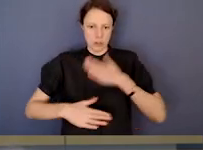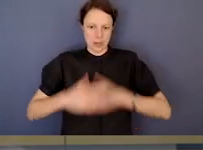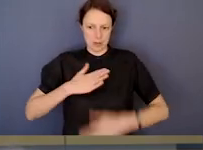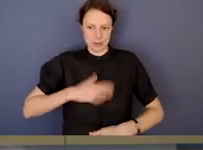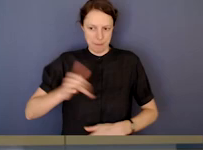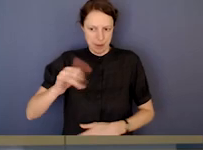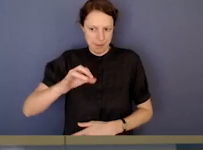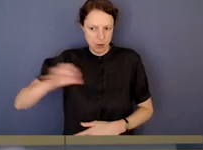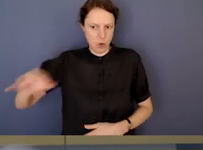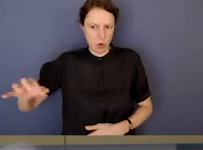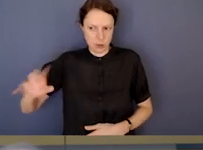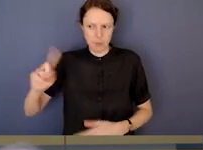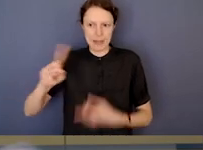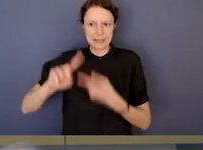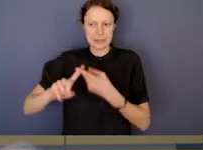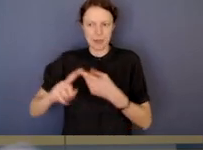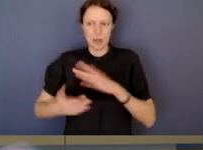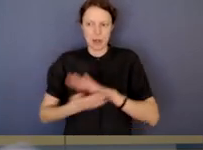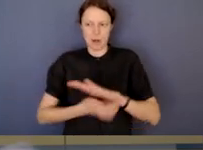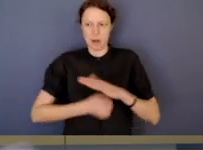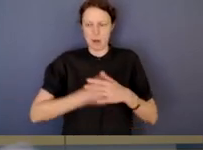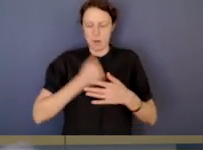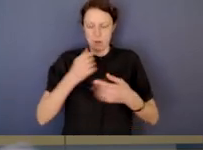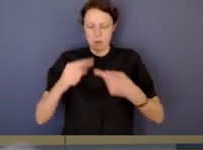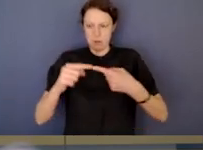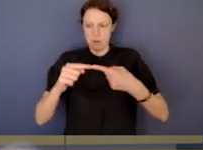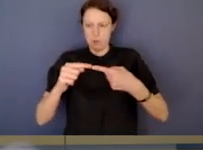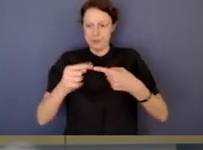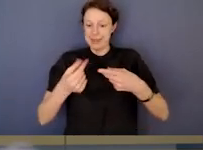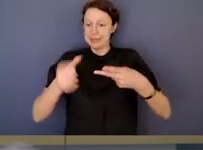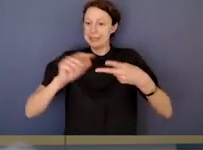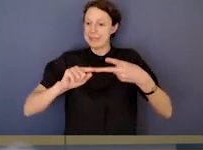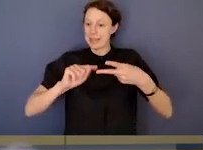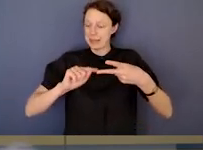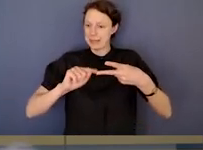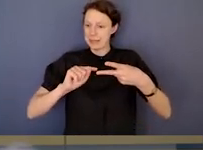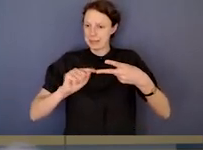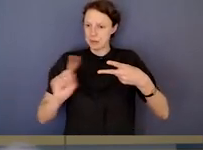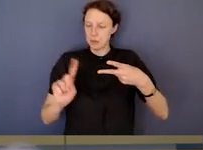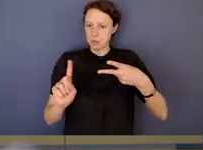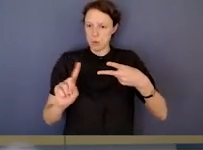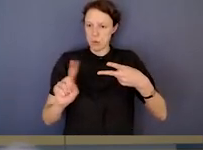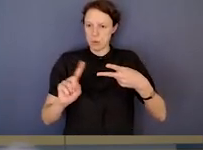The second is a public official committing an act,